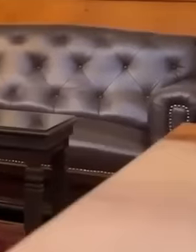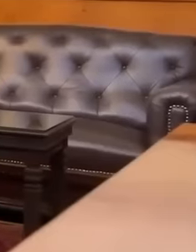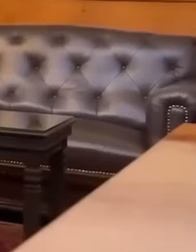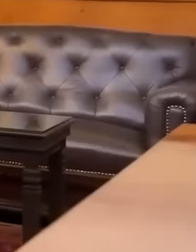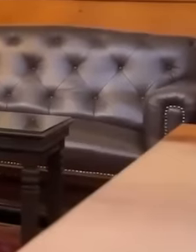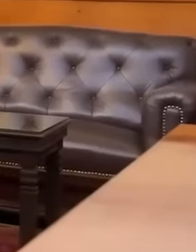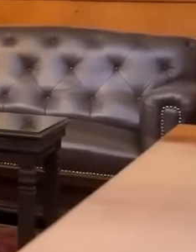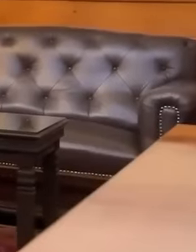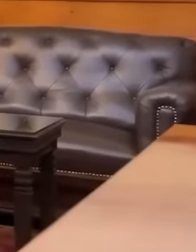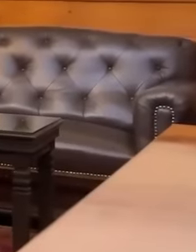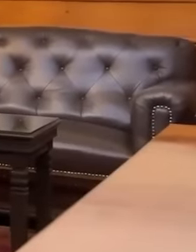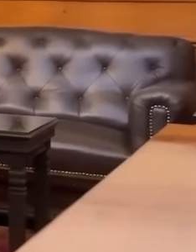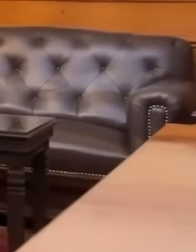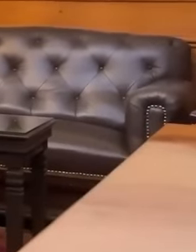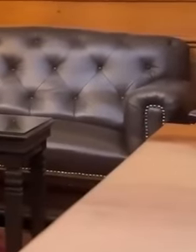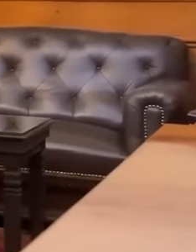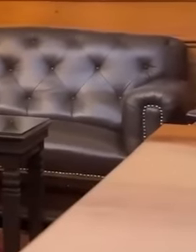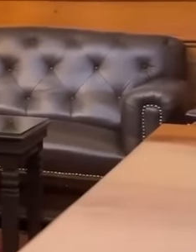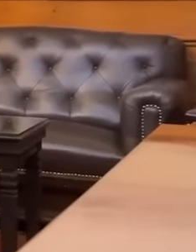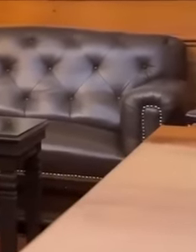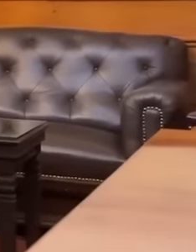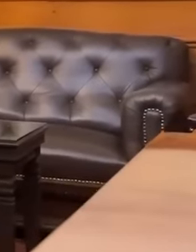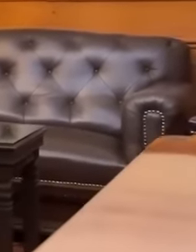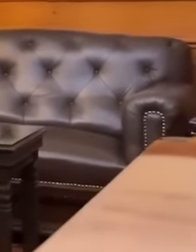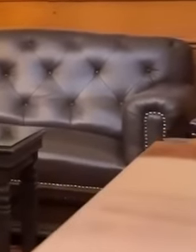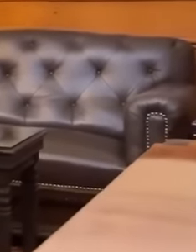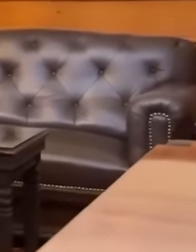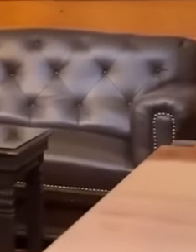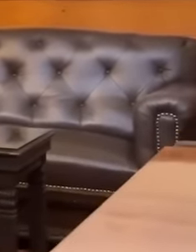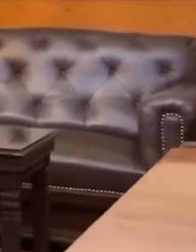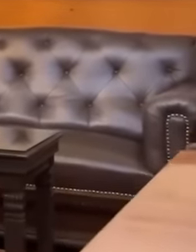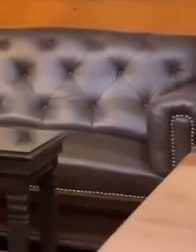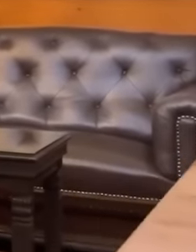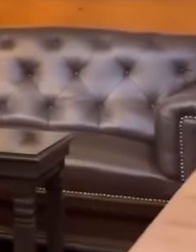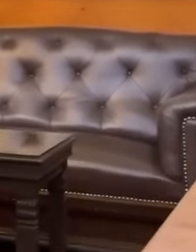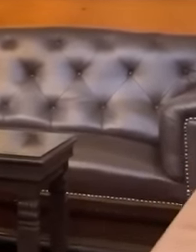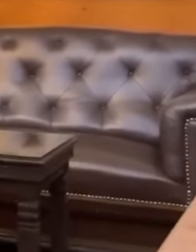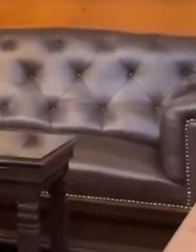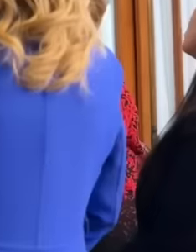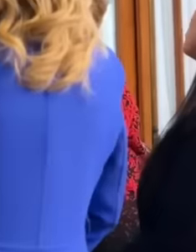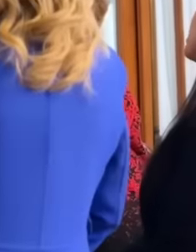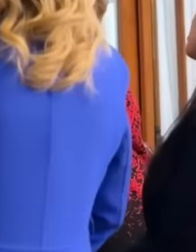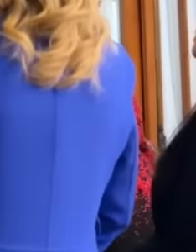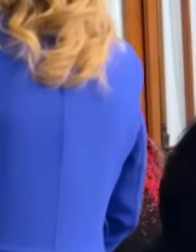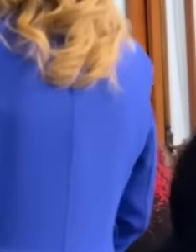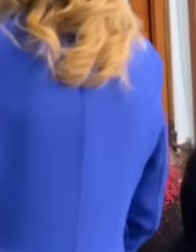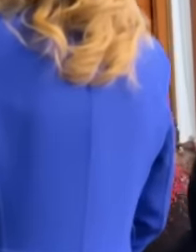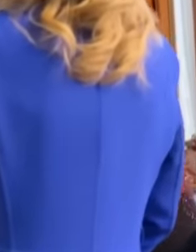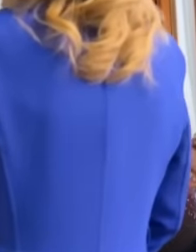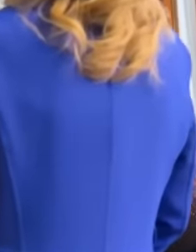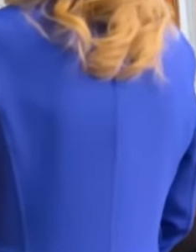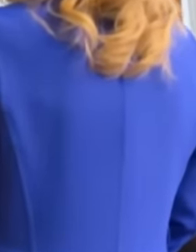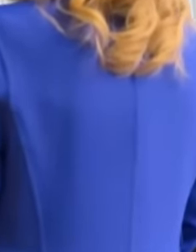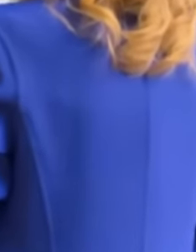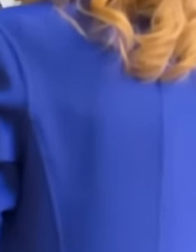There is no doubt that the president of Mexico Andrés Manuel López Obrador is not afraid of anything